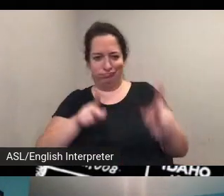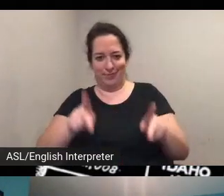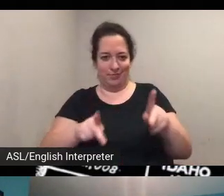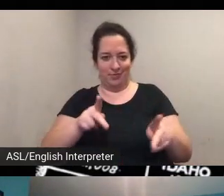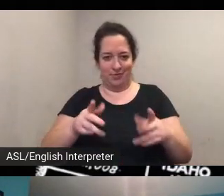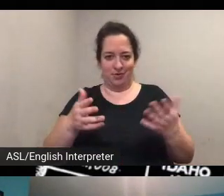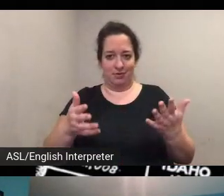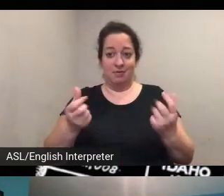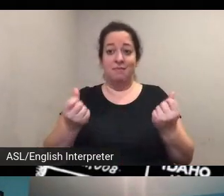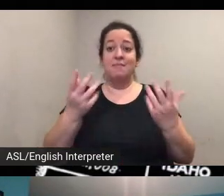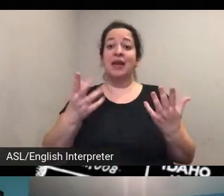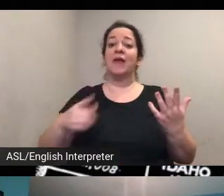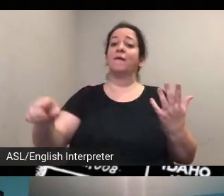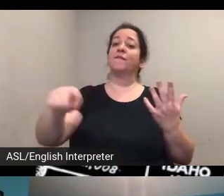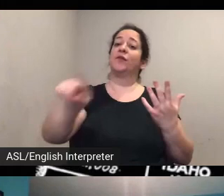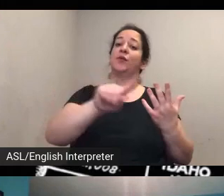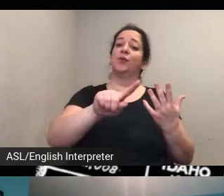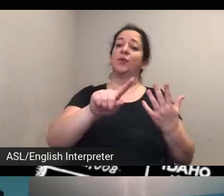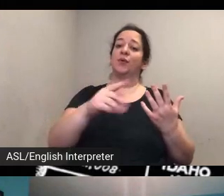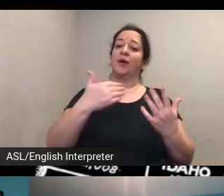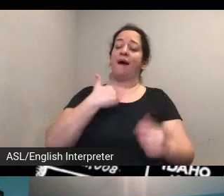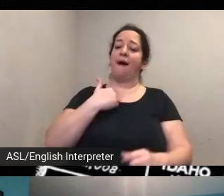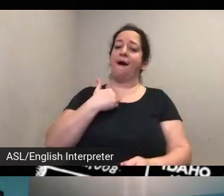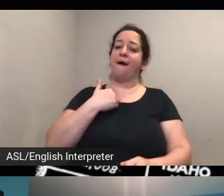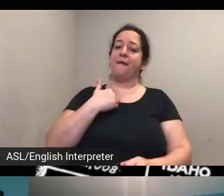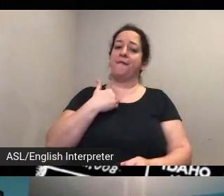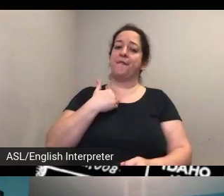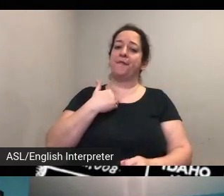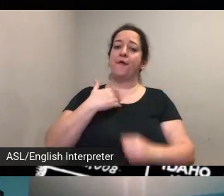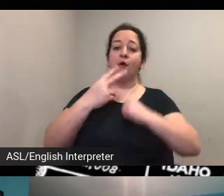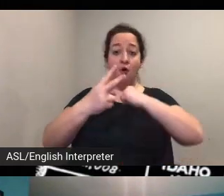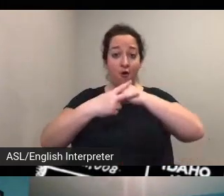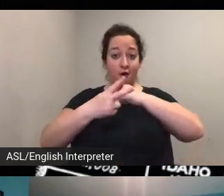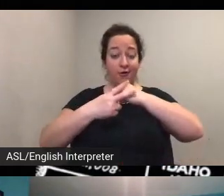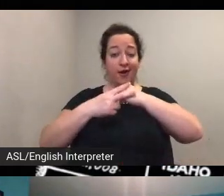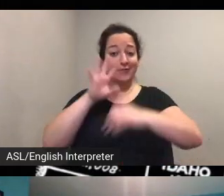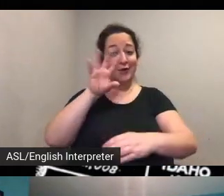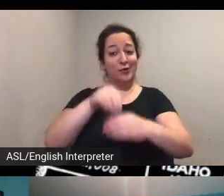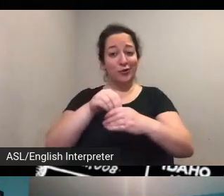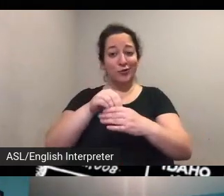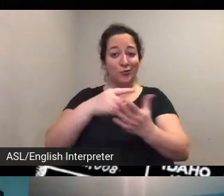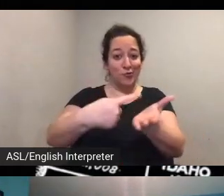many of you have archives that include correspondence